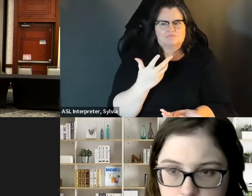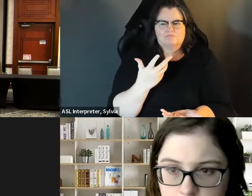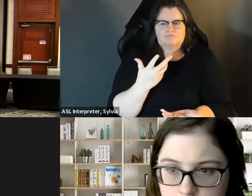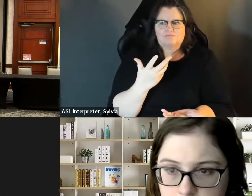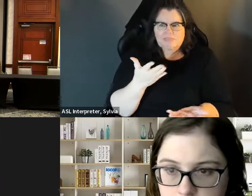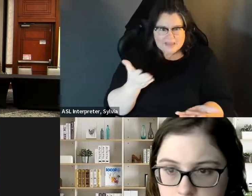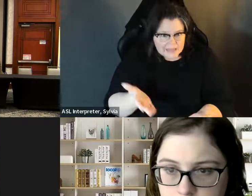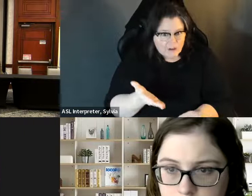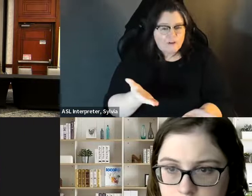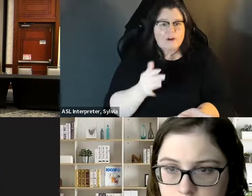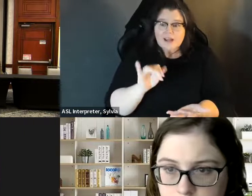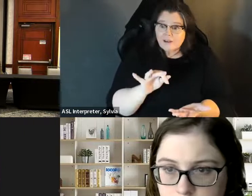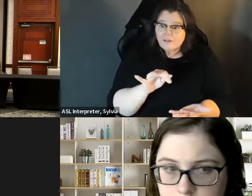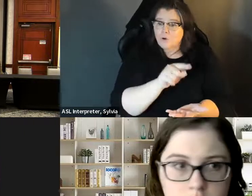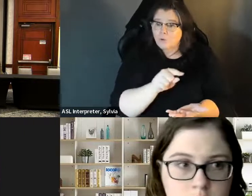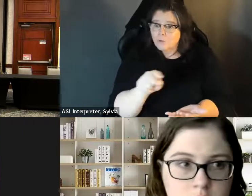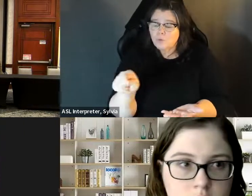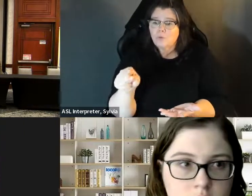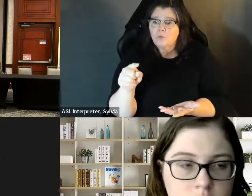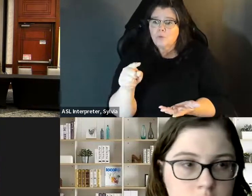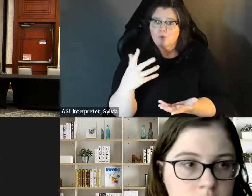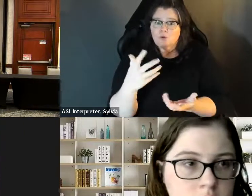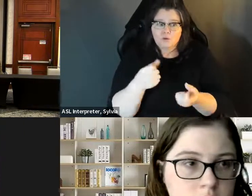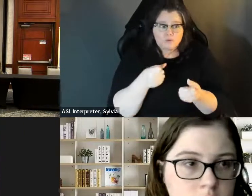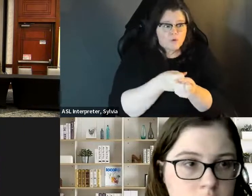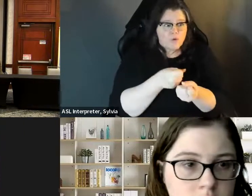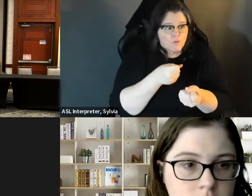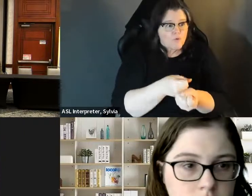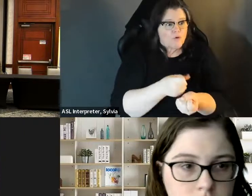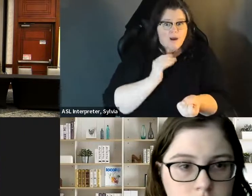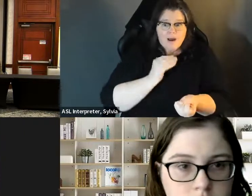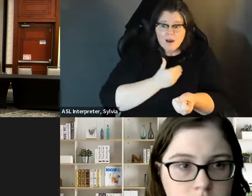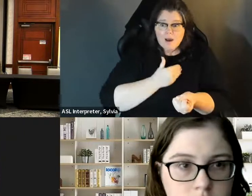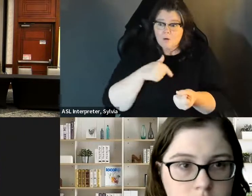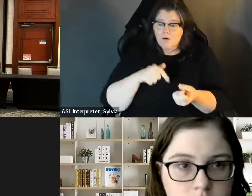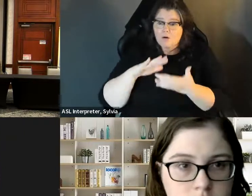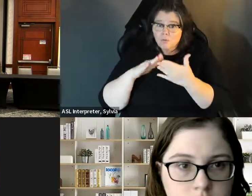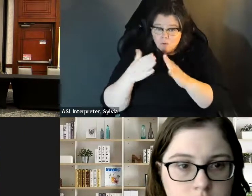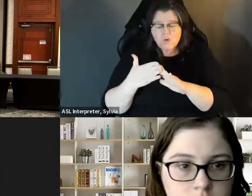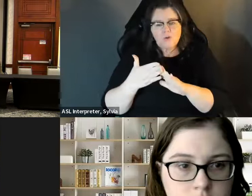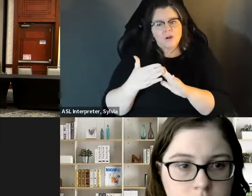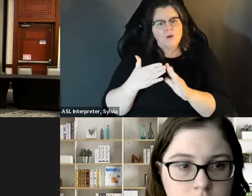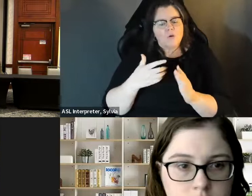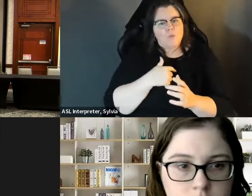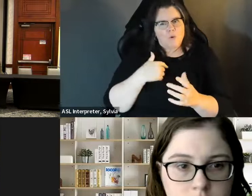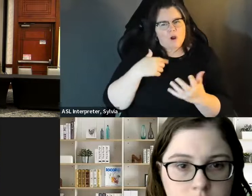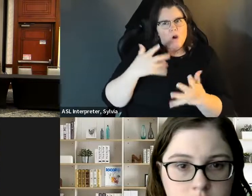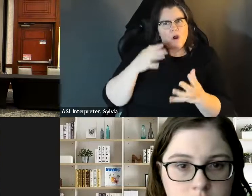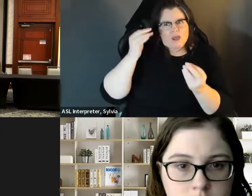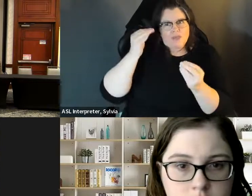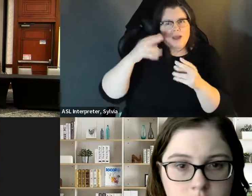welcome. And so whether it's temporarily or whether it's permanently, we are there to be able to make sure that if anybody joins our community, that we already have some of